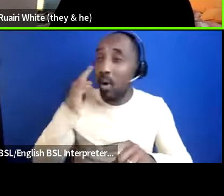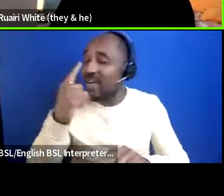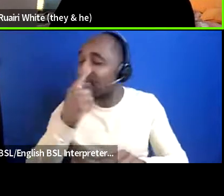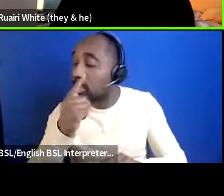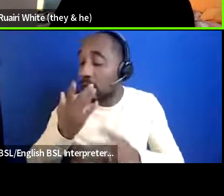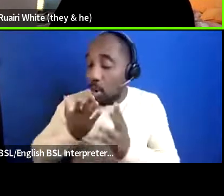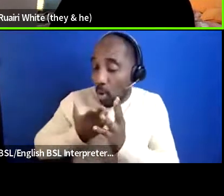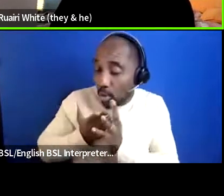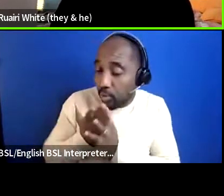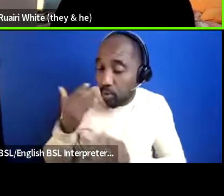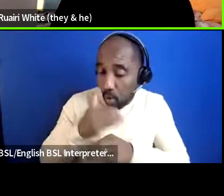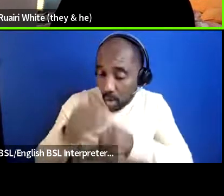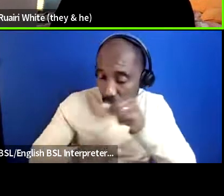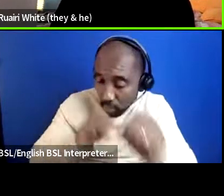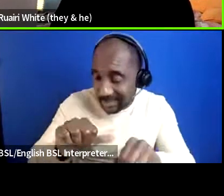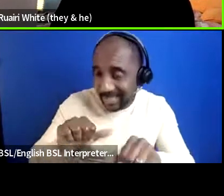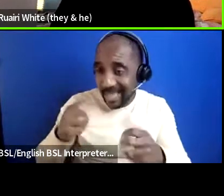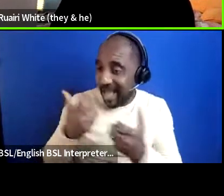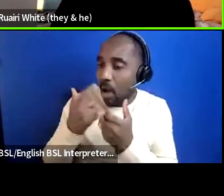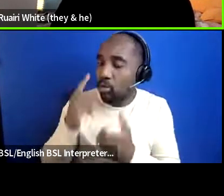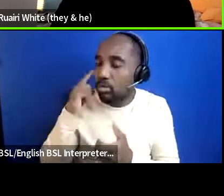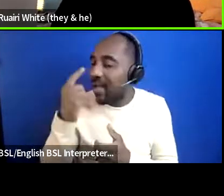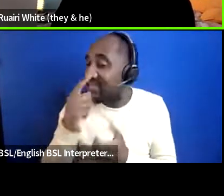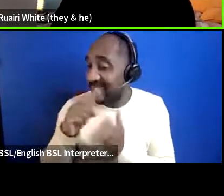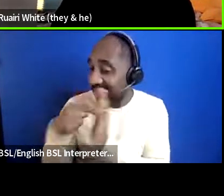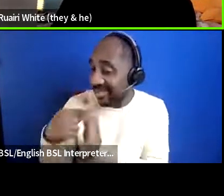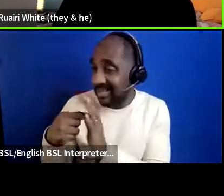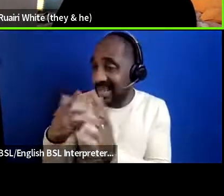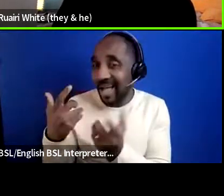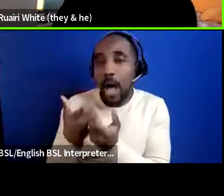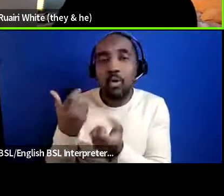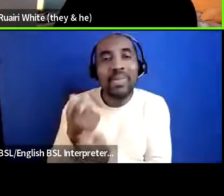how can we make that easier with limited resources does anyone want to speak that